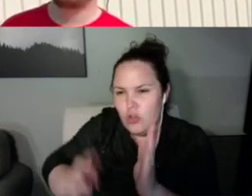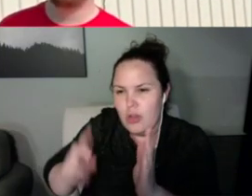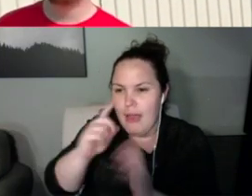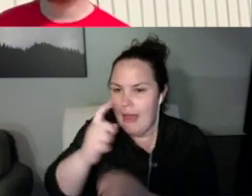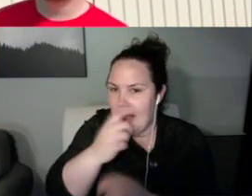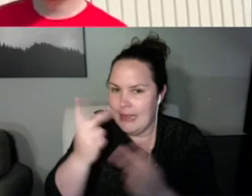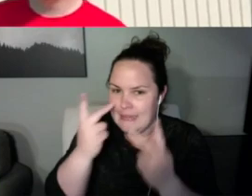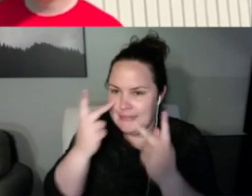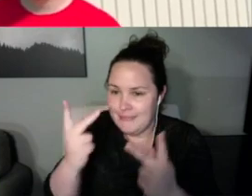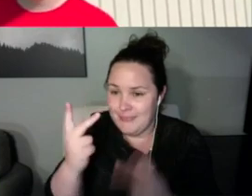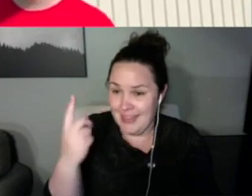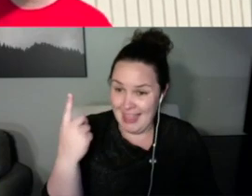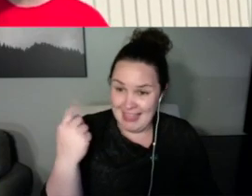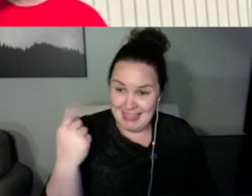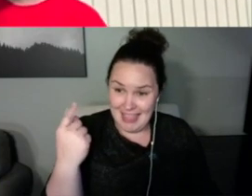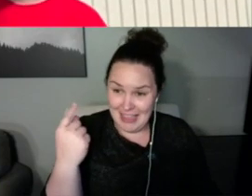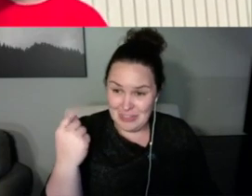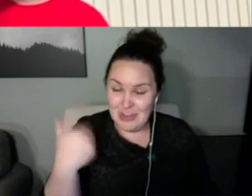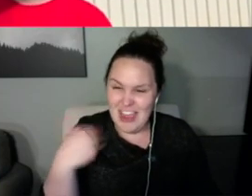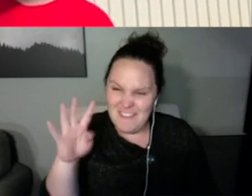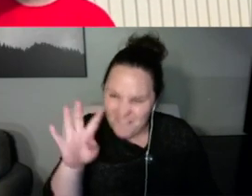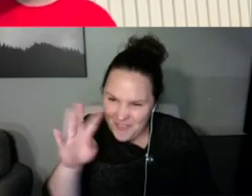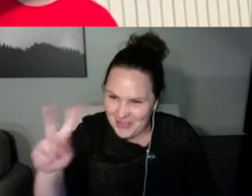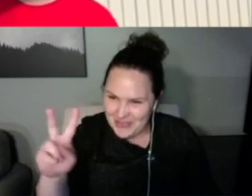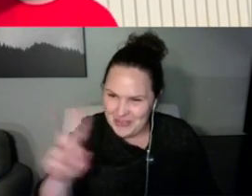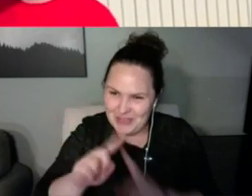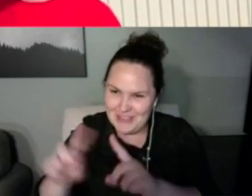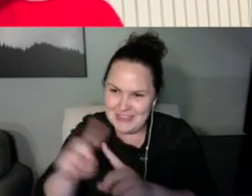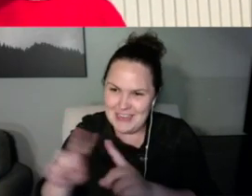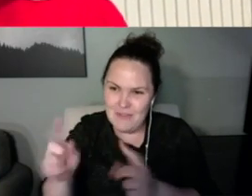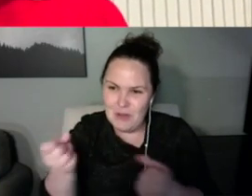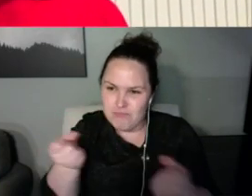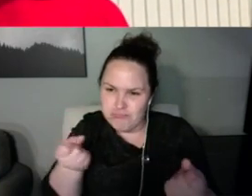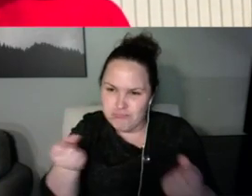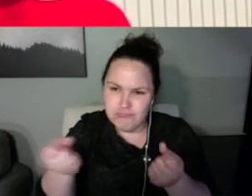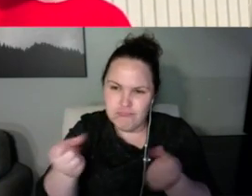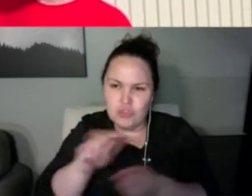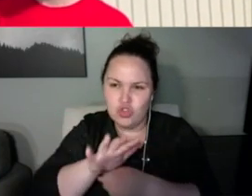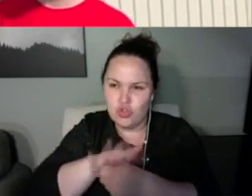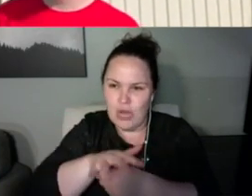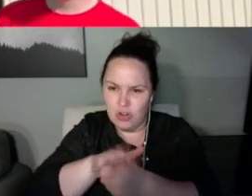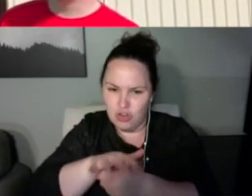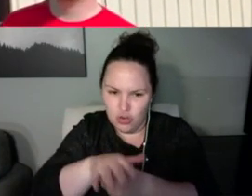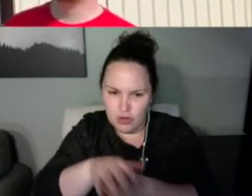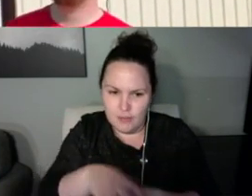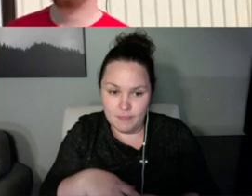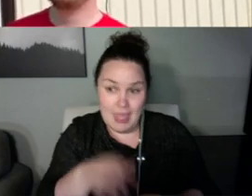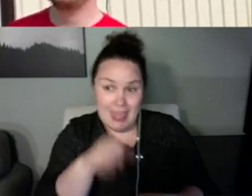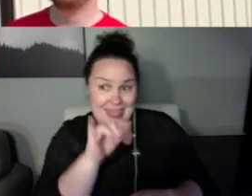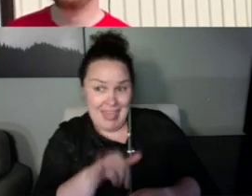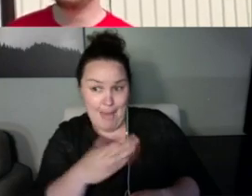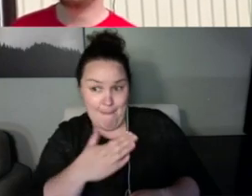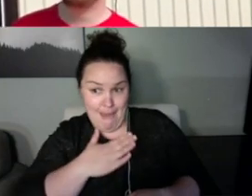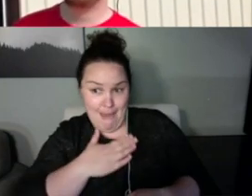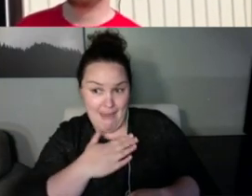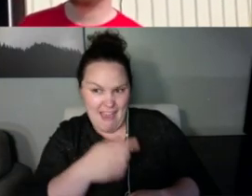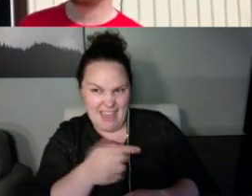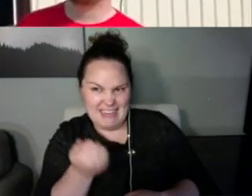Last year we had 42 tractors, antique tractors that came out of here. And this is a 1958 model so it is old but it's been mechanically all rebuilt so it's like a brand new tractor.